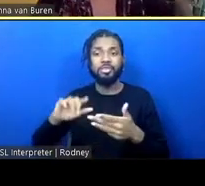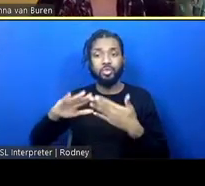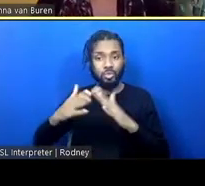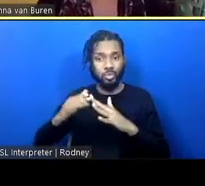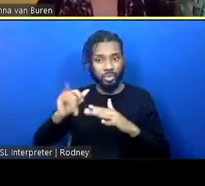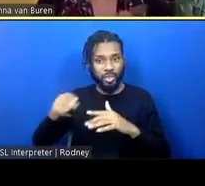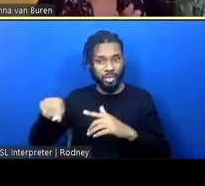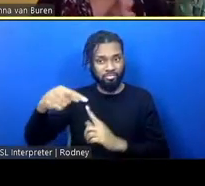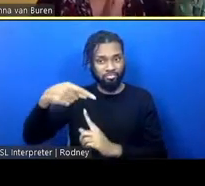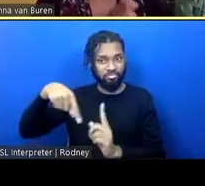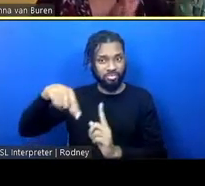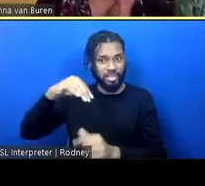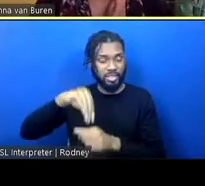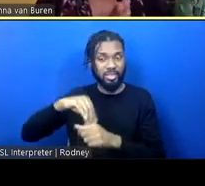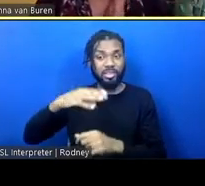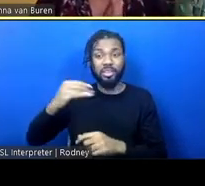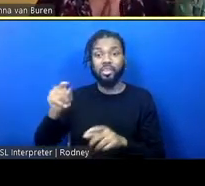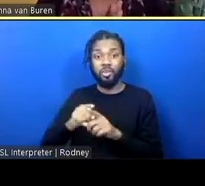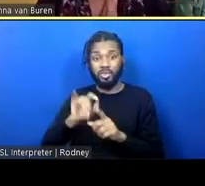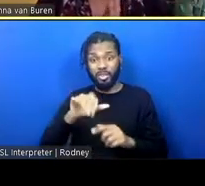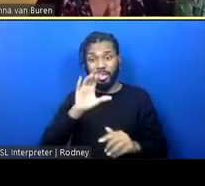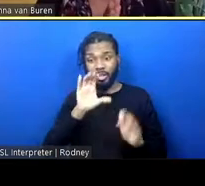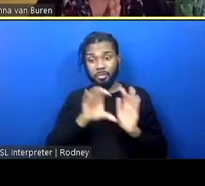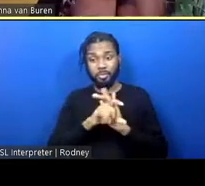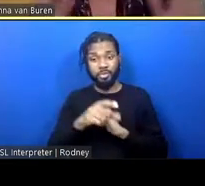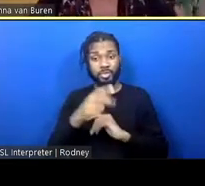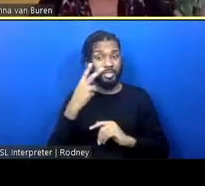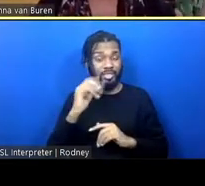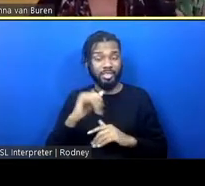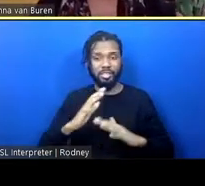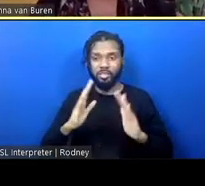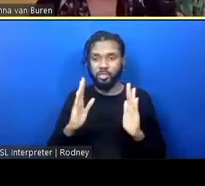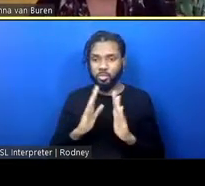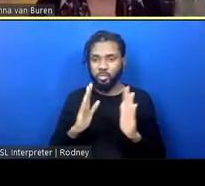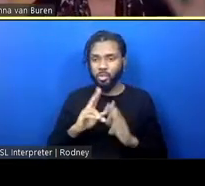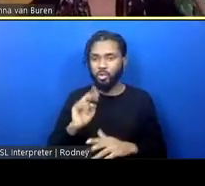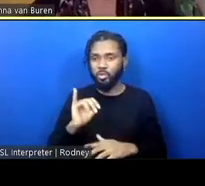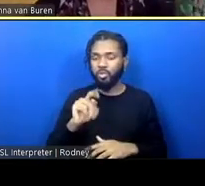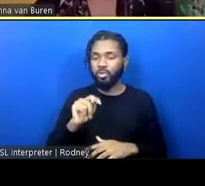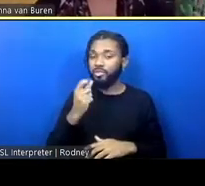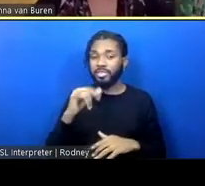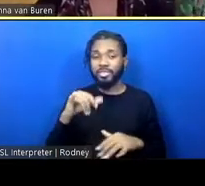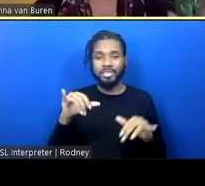This image you're seeing is a small unit, right? So, the scale doesn't matter, size never matters, right?